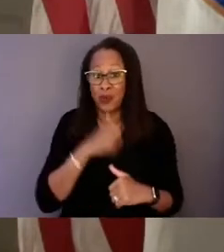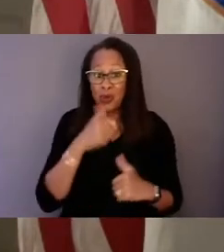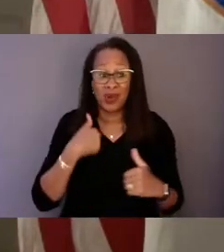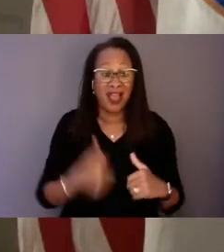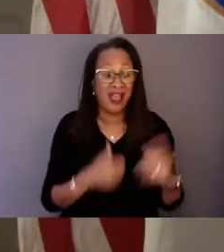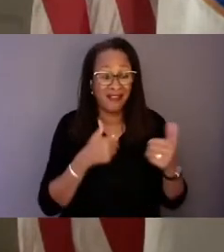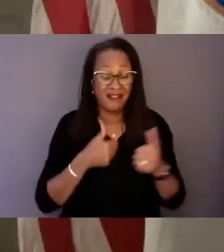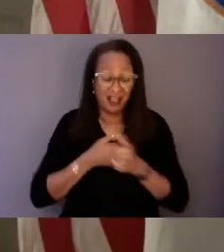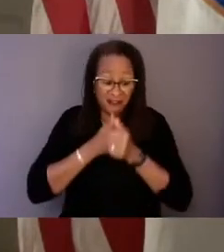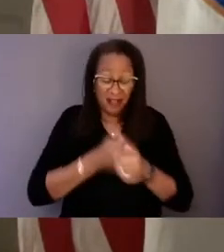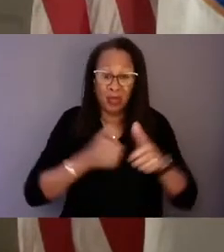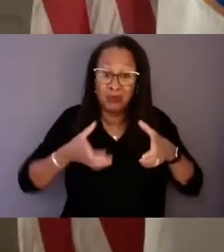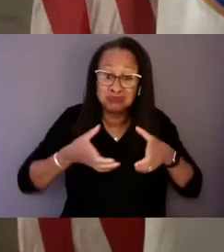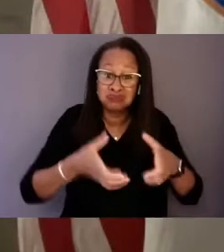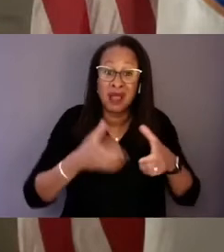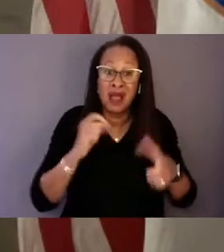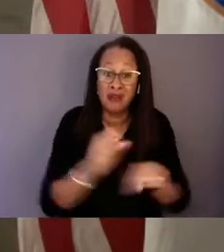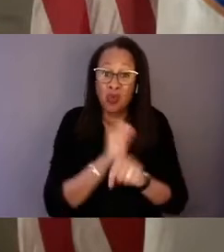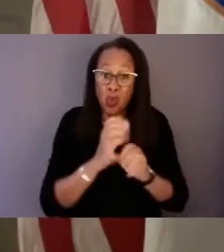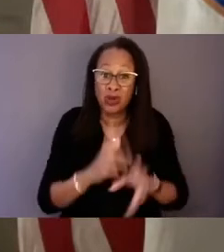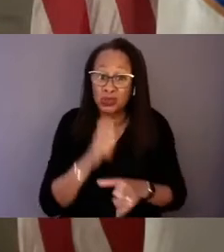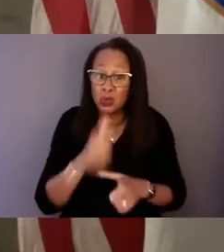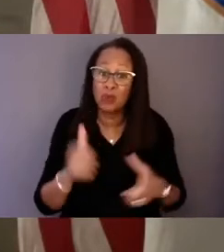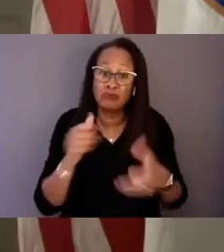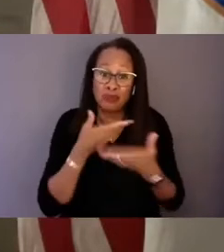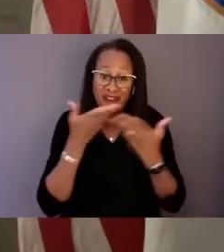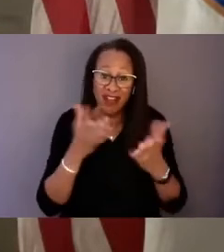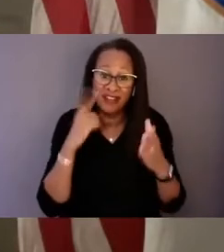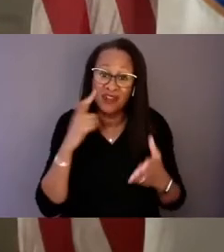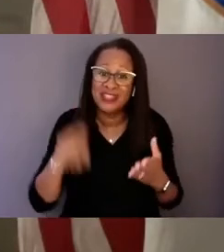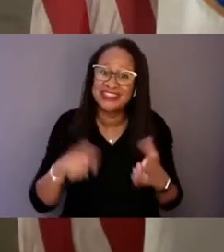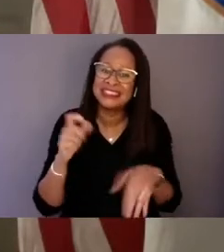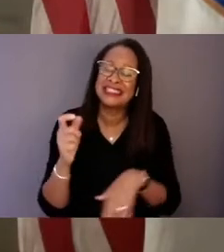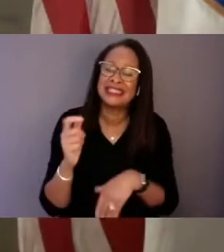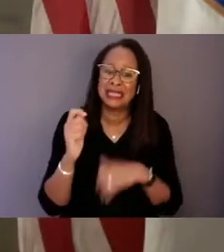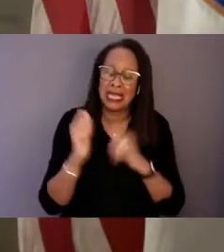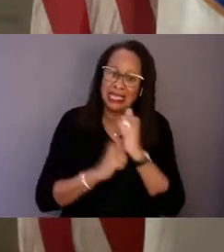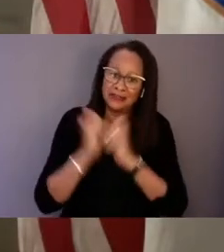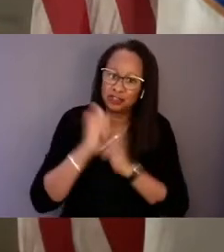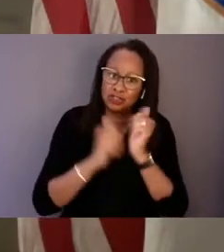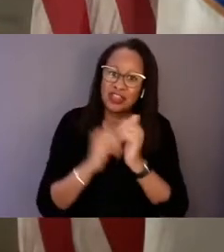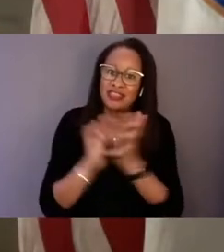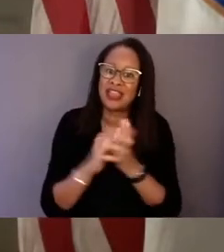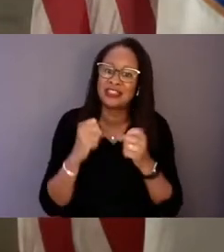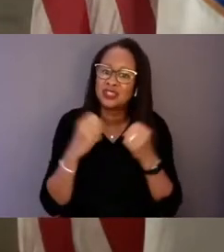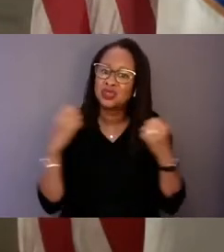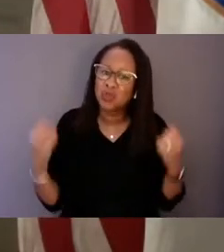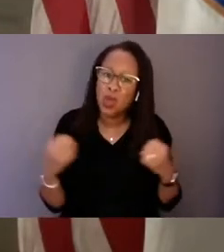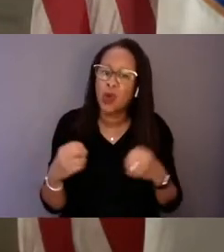to provide for this needed infrastructure that is so underfunded,